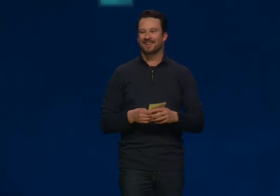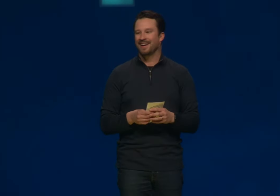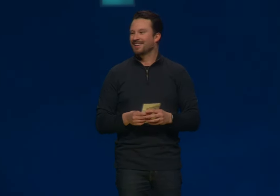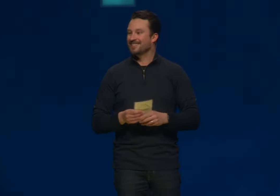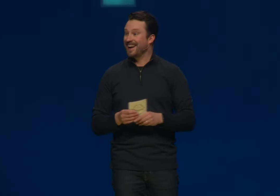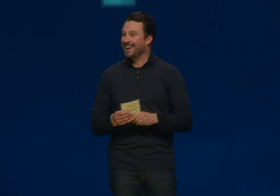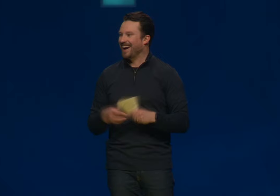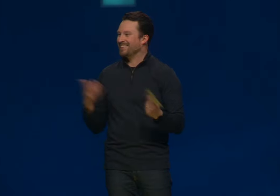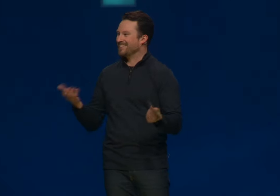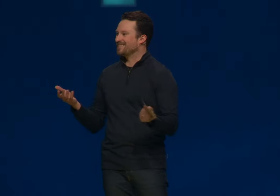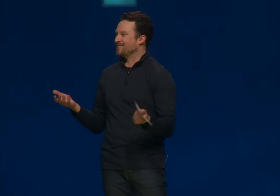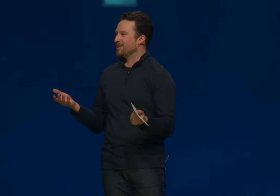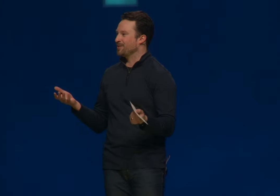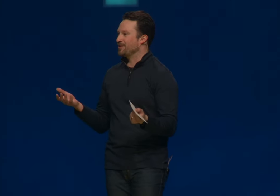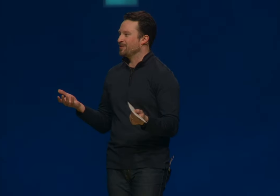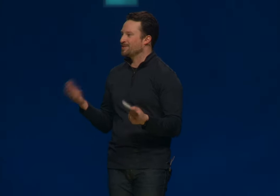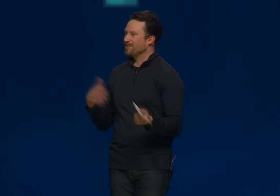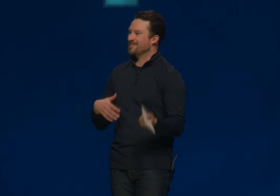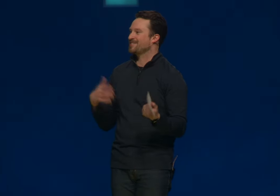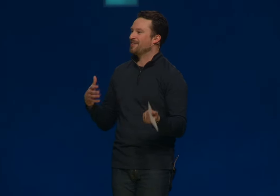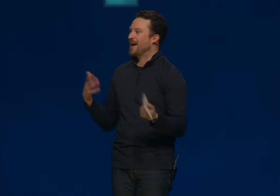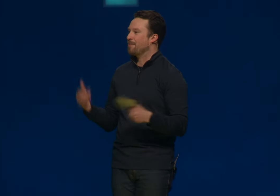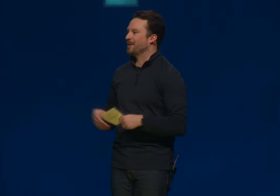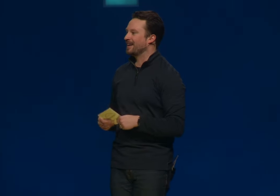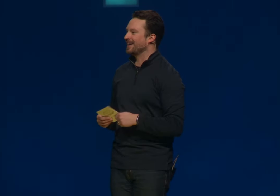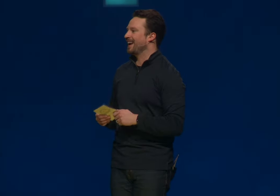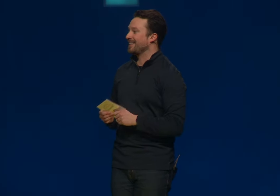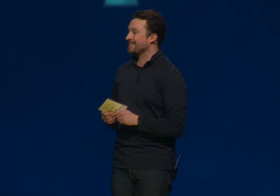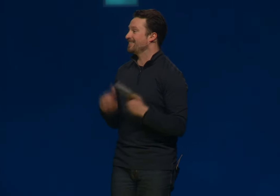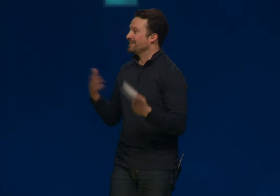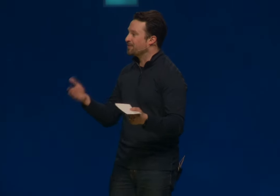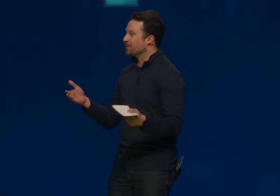And today I'd like to share with you some of the stuff happening at the Living